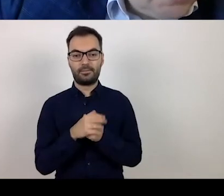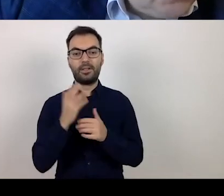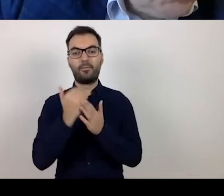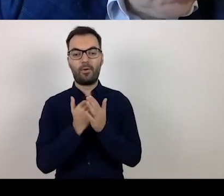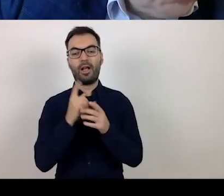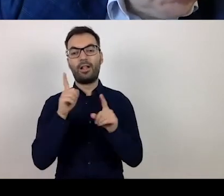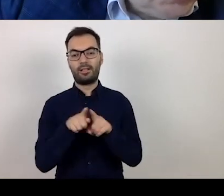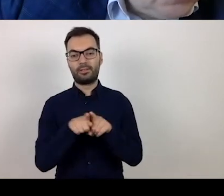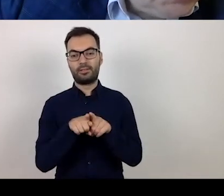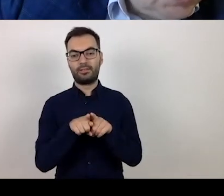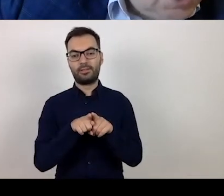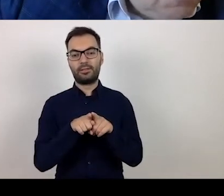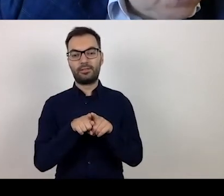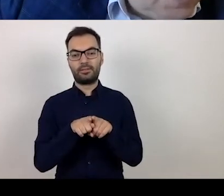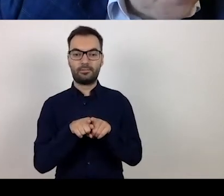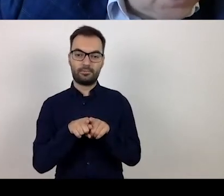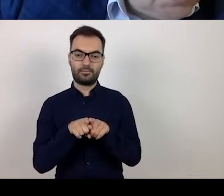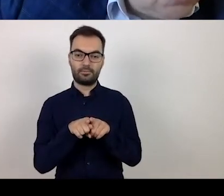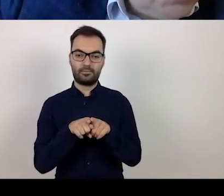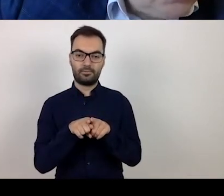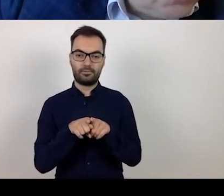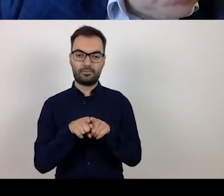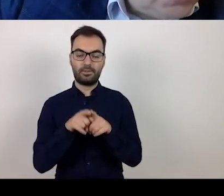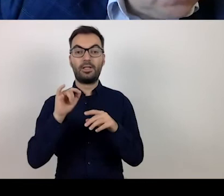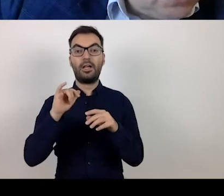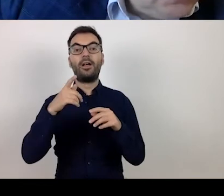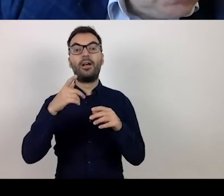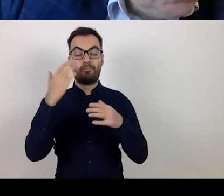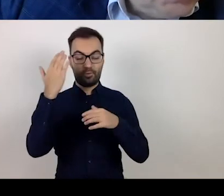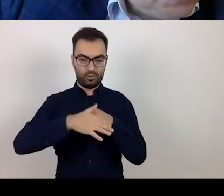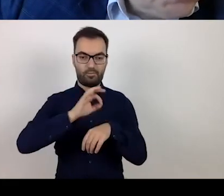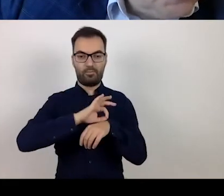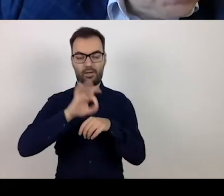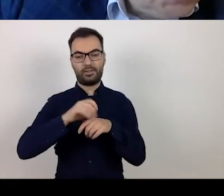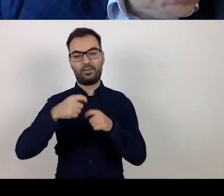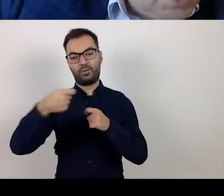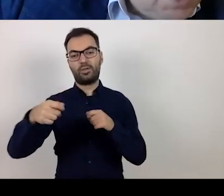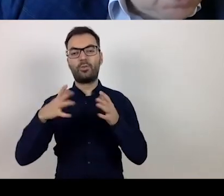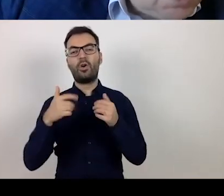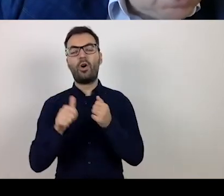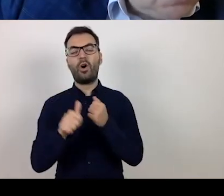and also after the lifetime of the project. We are talking here about social services